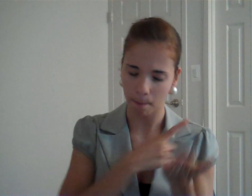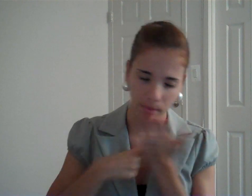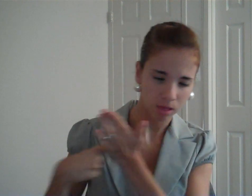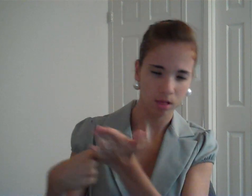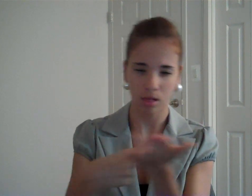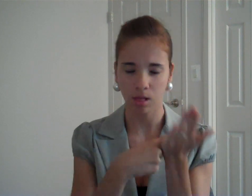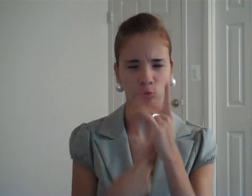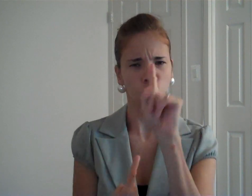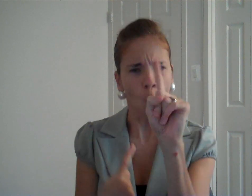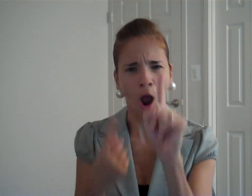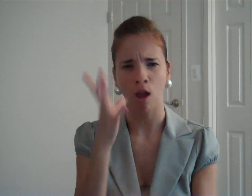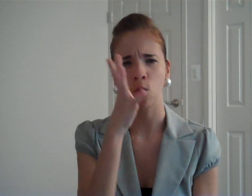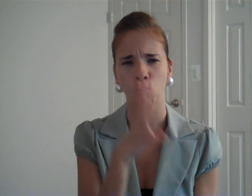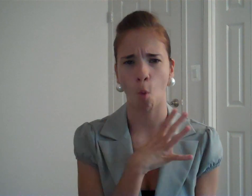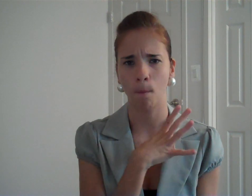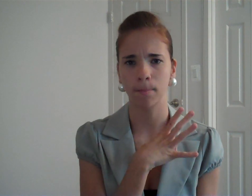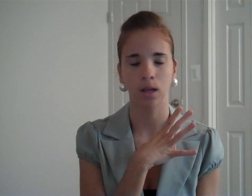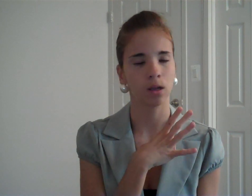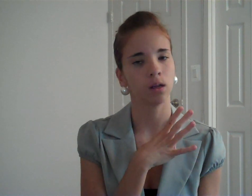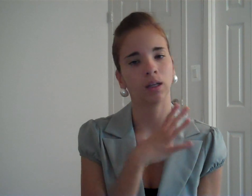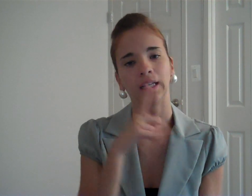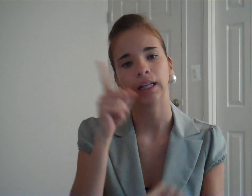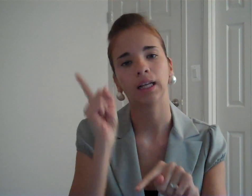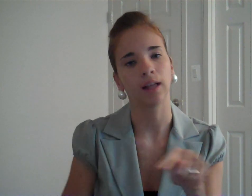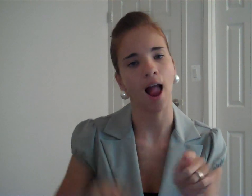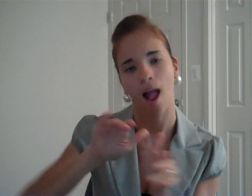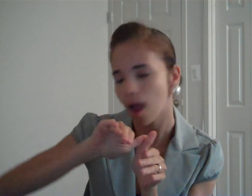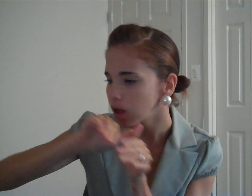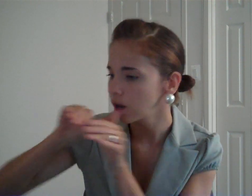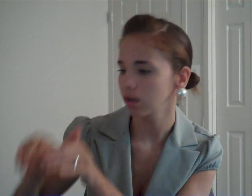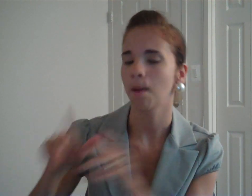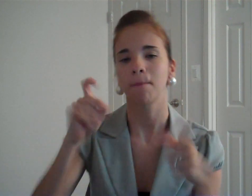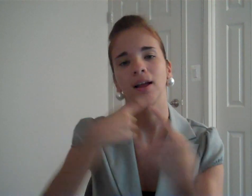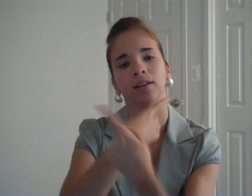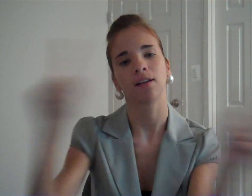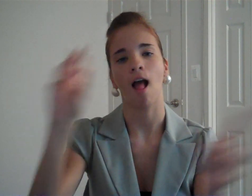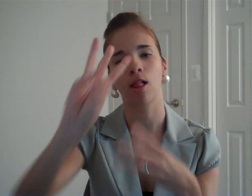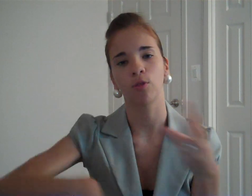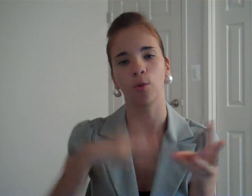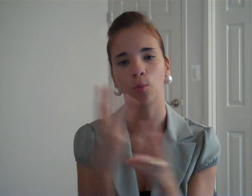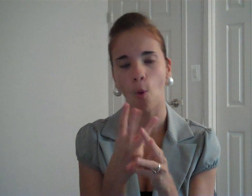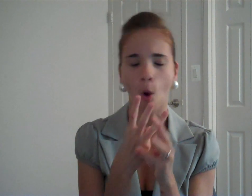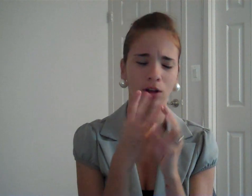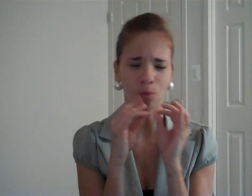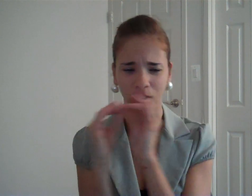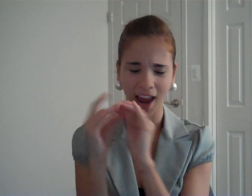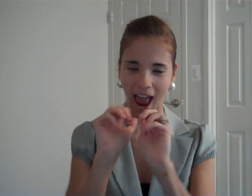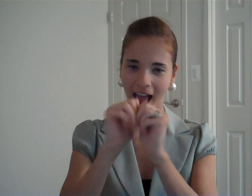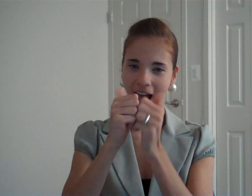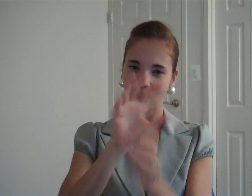had a discussion which led us to not push one woman aside... someone that we must tell the world...